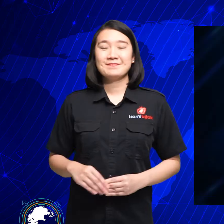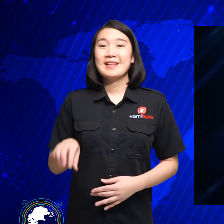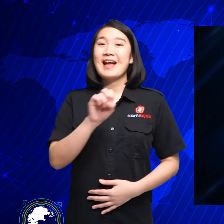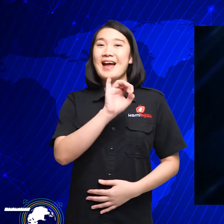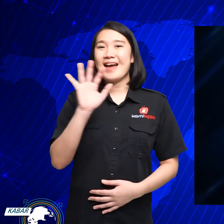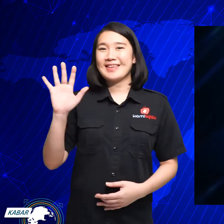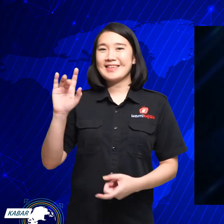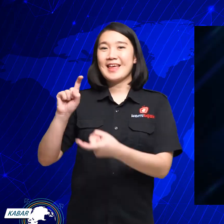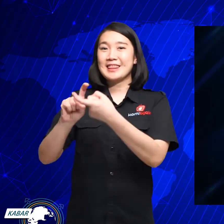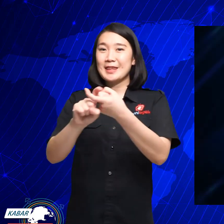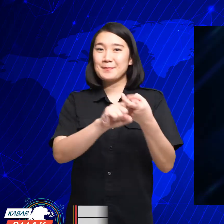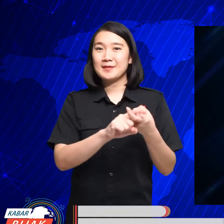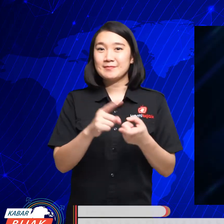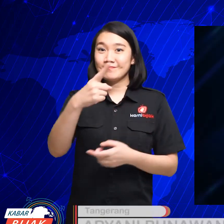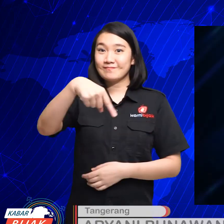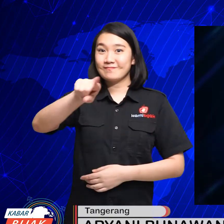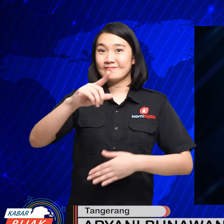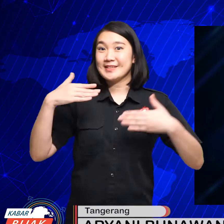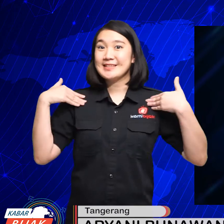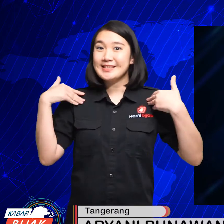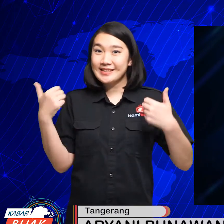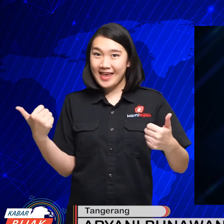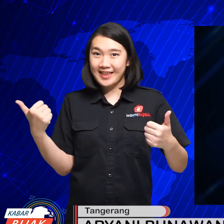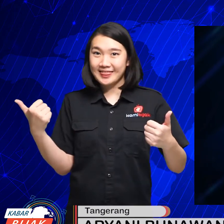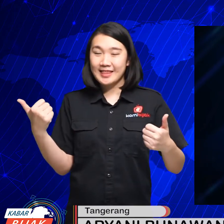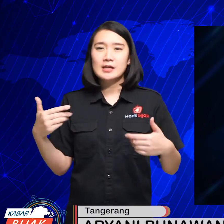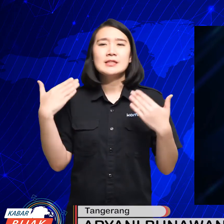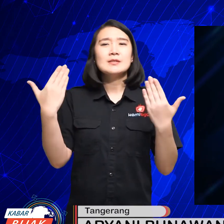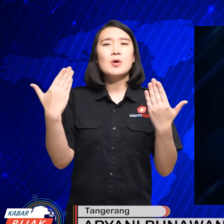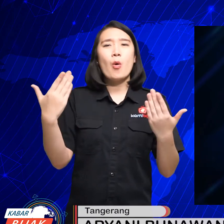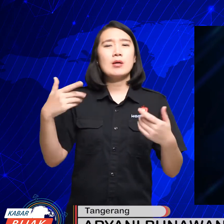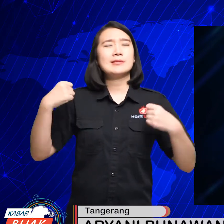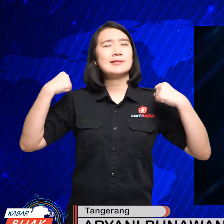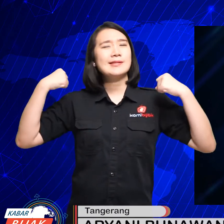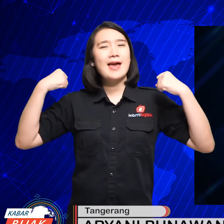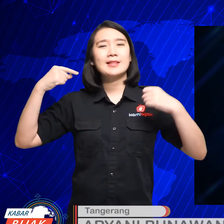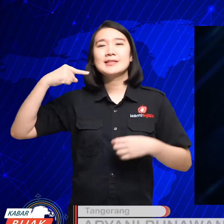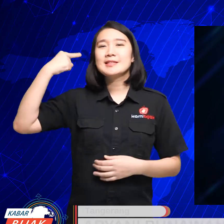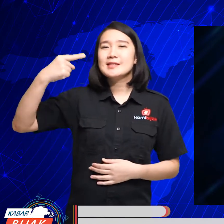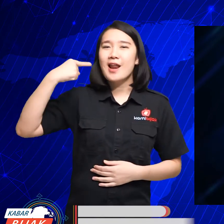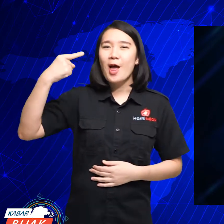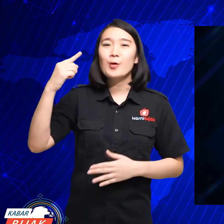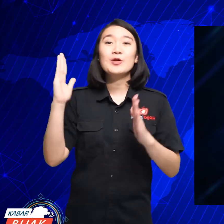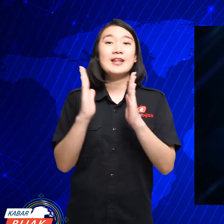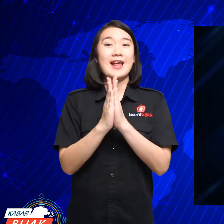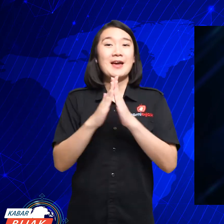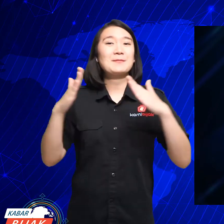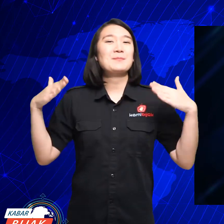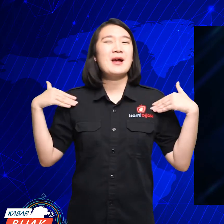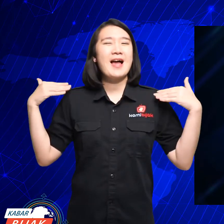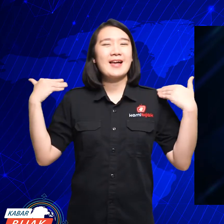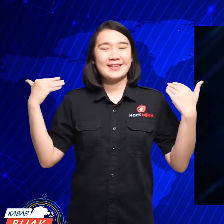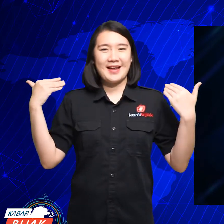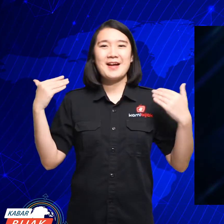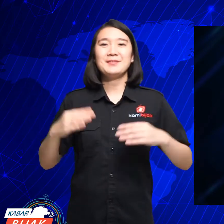Hello all friends, how are you? I hope you are always healthy and happy.